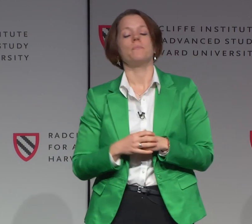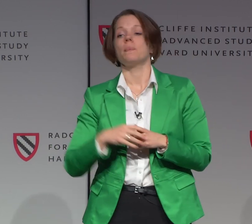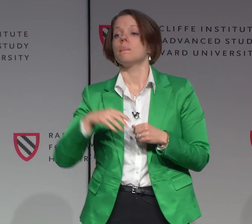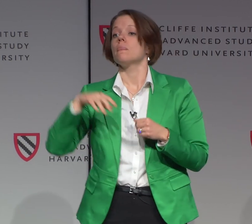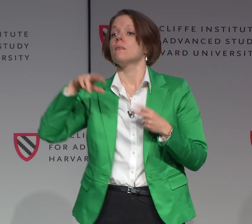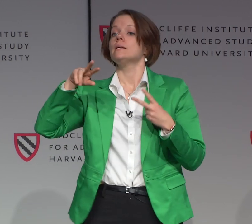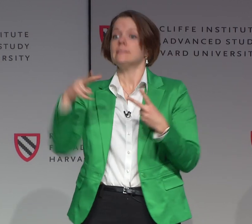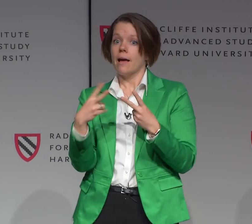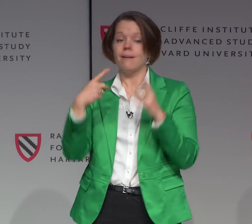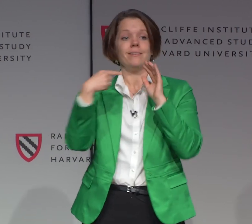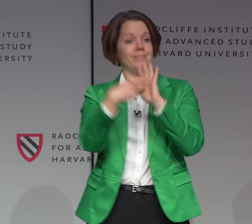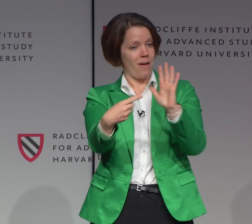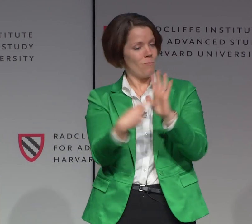[INTERPOSING VOICES] Fact.